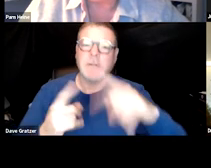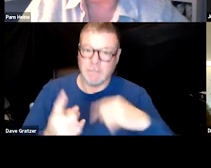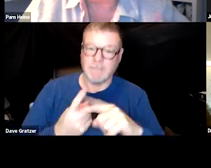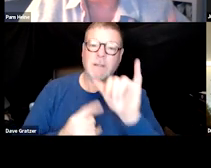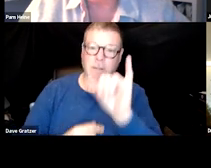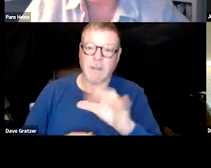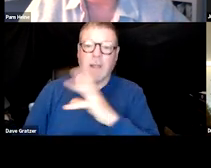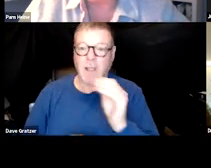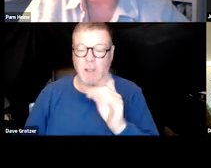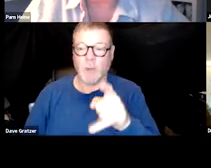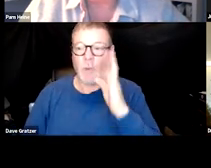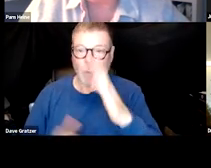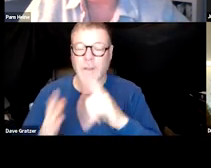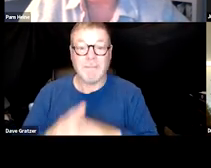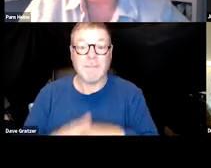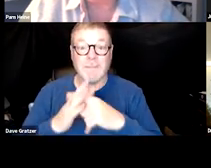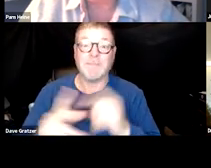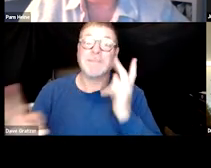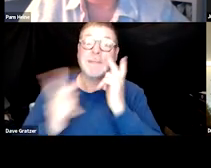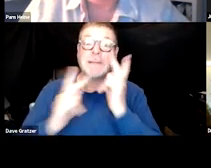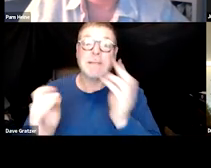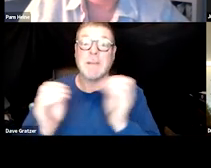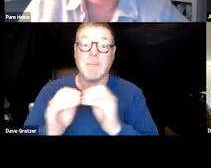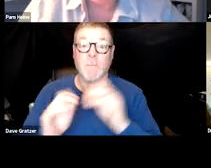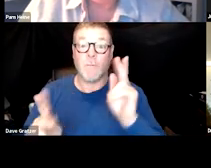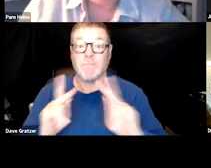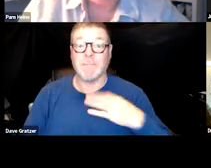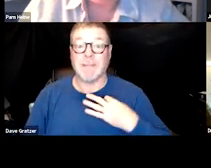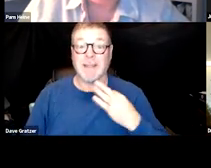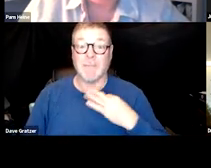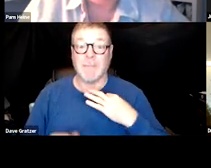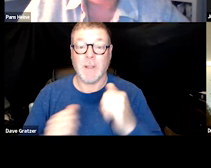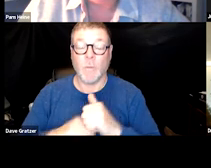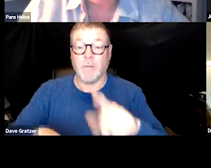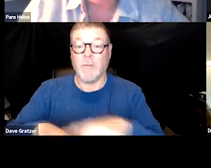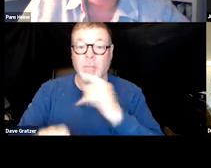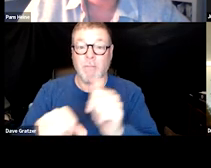As you will begin to see more applicants with long COVID condition.